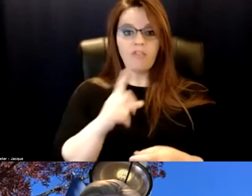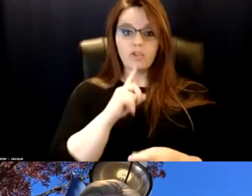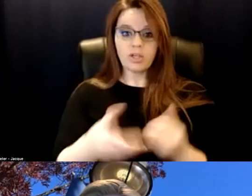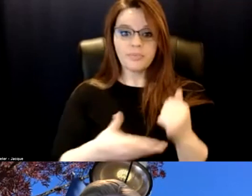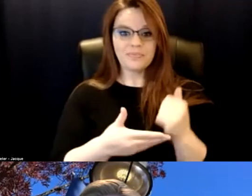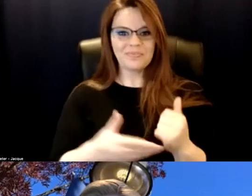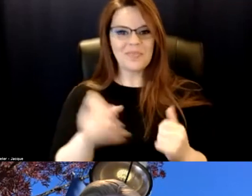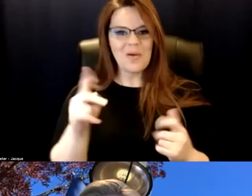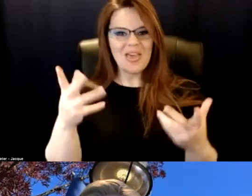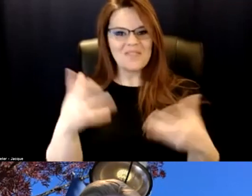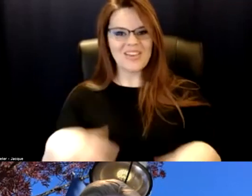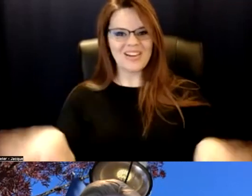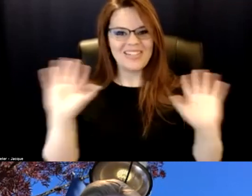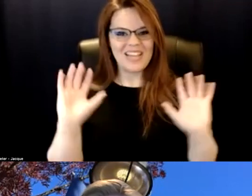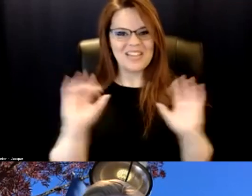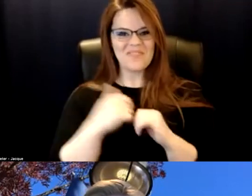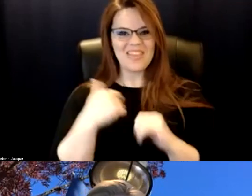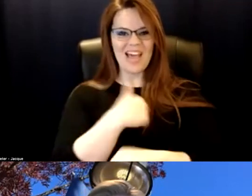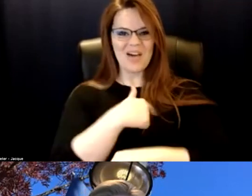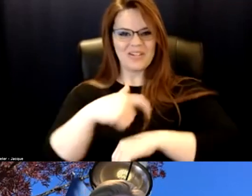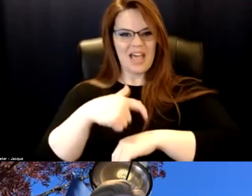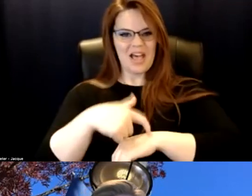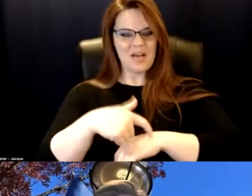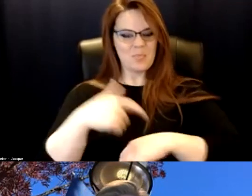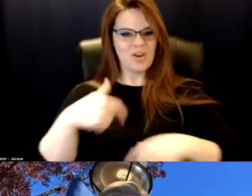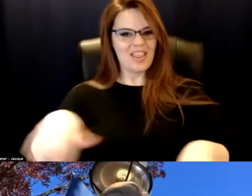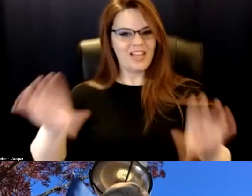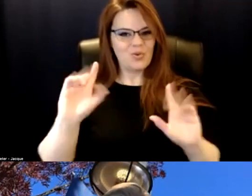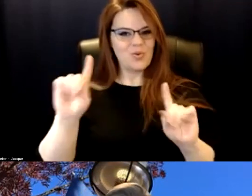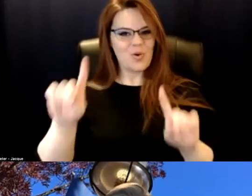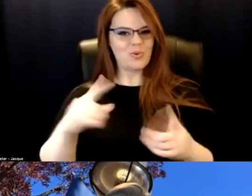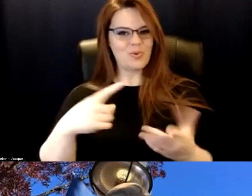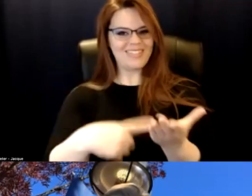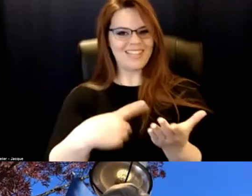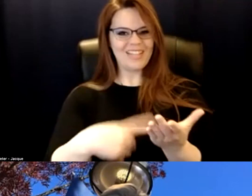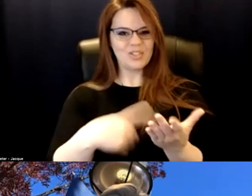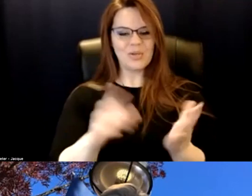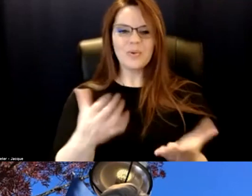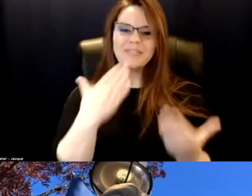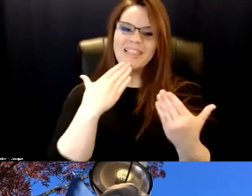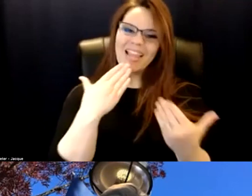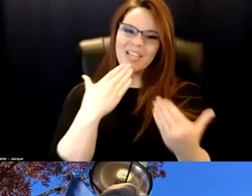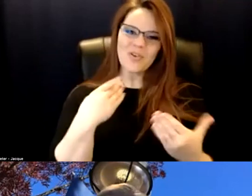We are done with our time. So we're going to let you go to your discussion groups. And thank you so much for having us. All right.